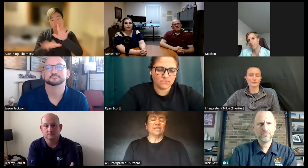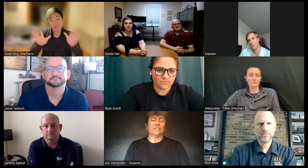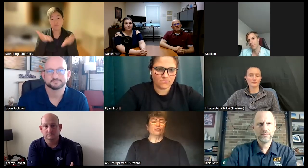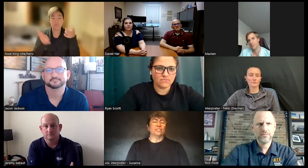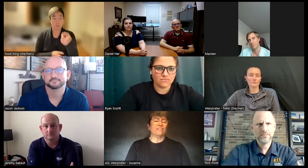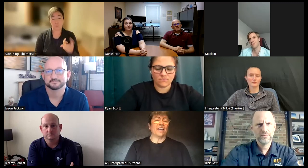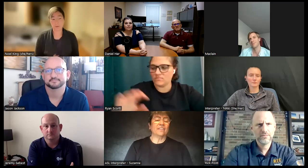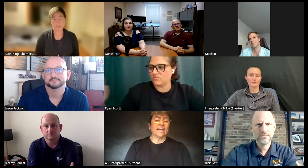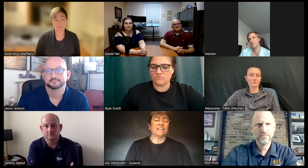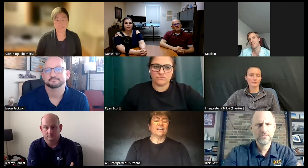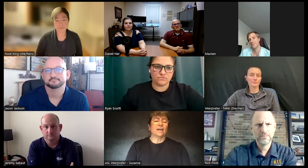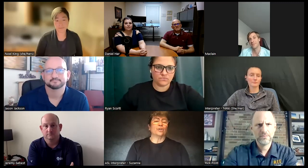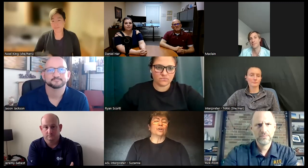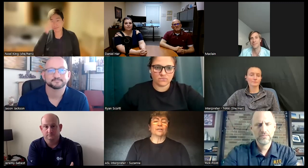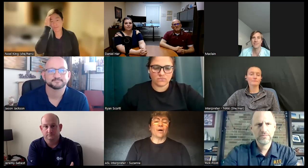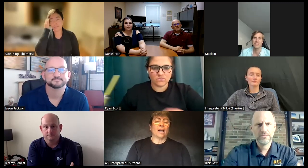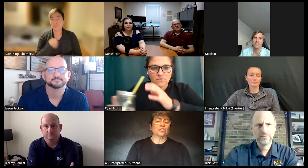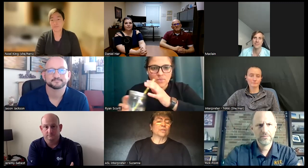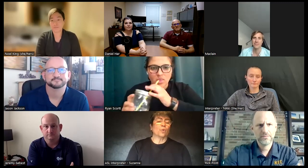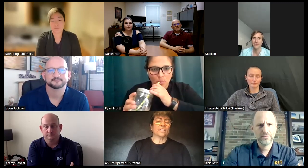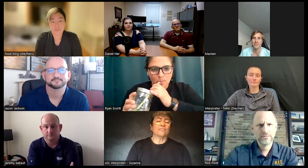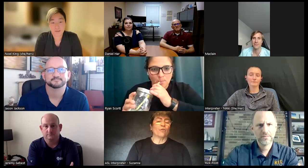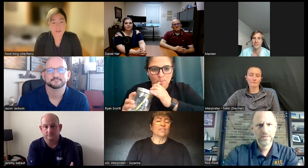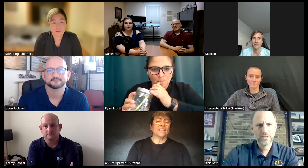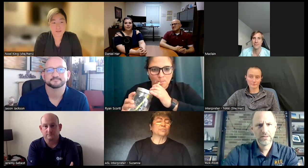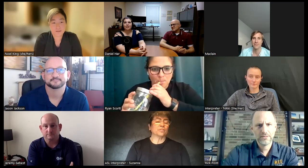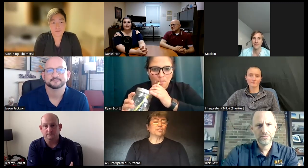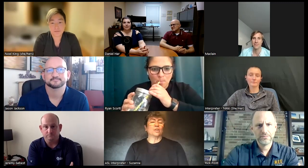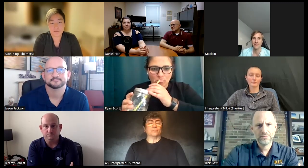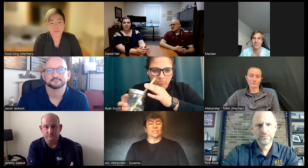but if you self-advocate you're actually working for the next person who comes